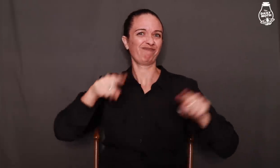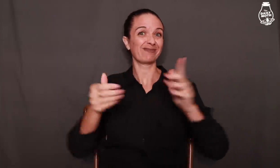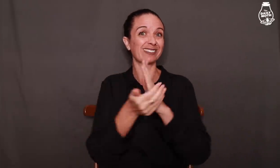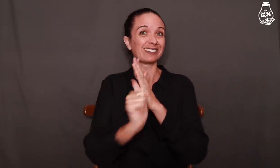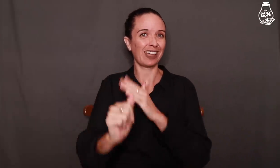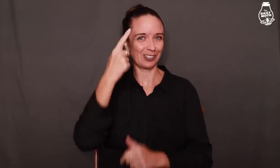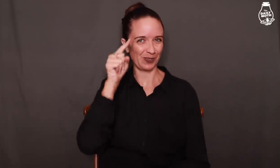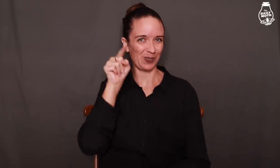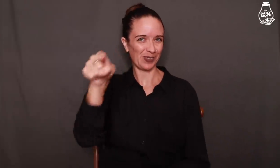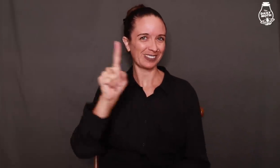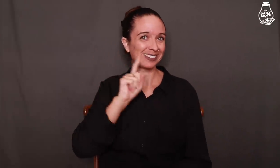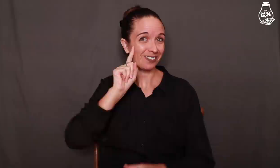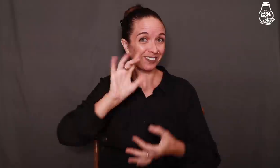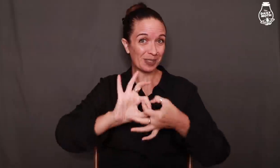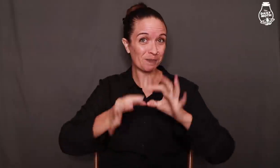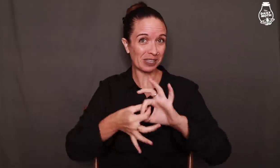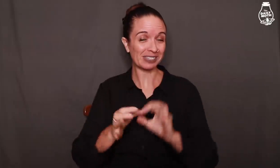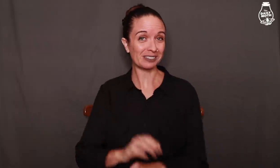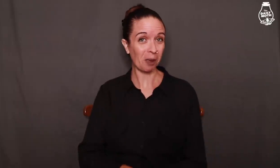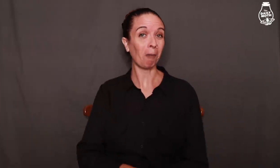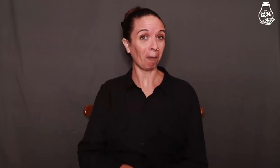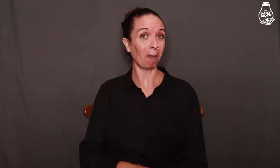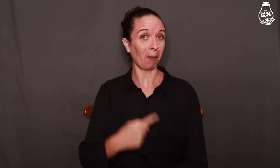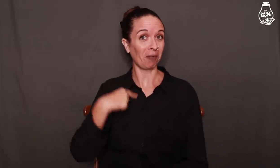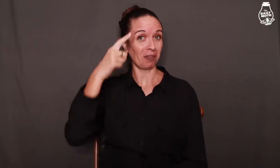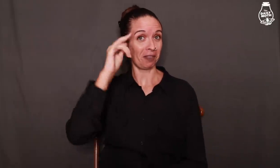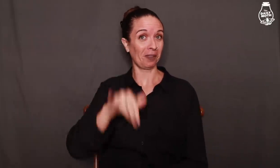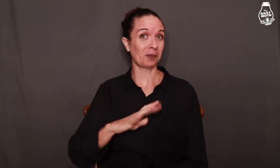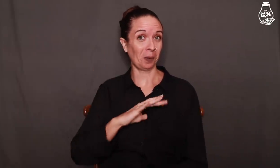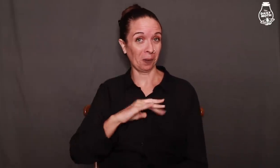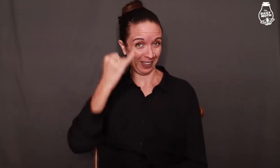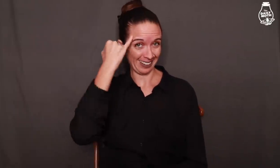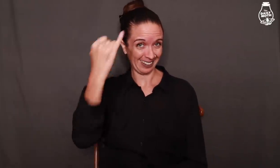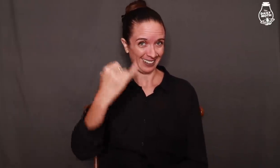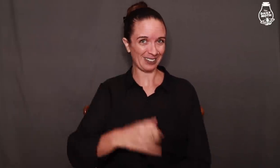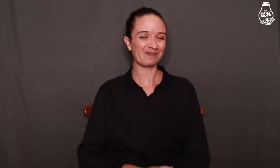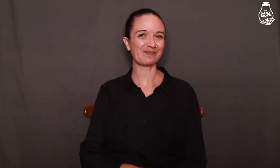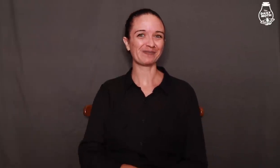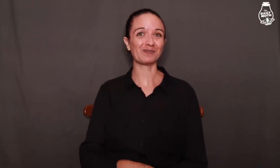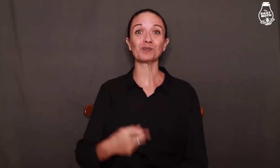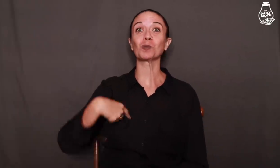different talents to the Deaflympics. I think that is a cool idea!